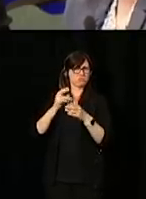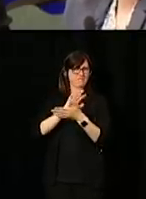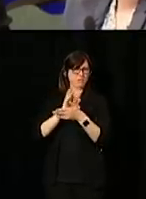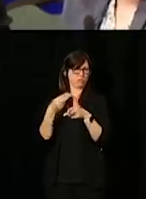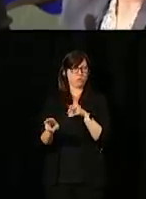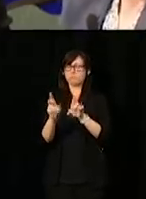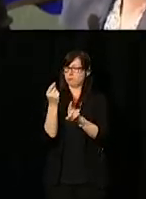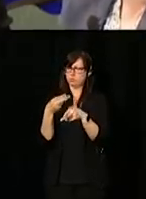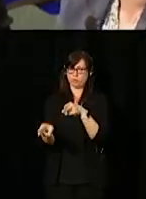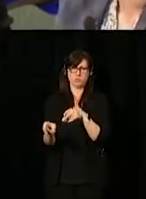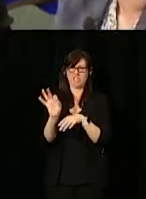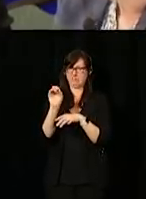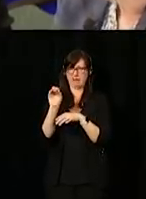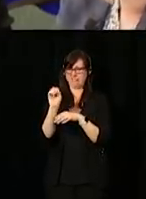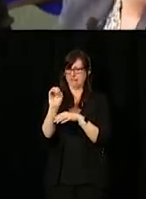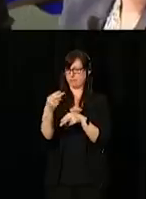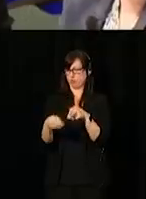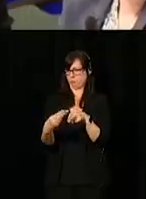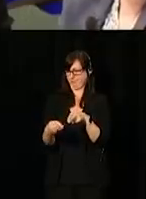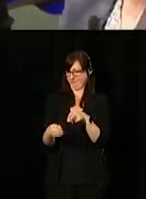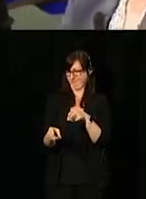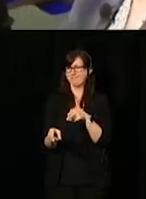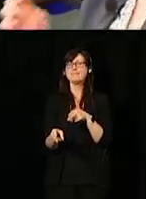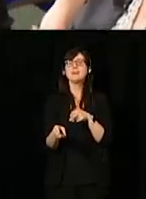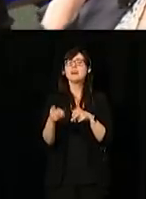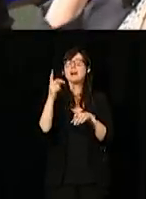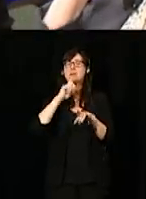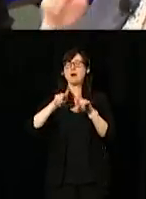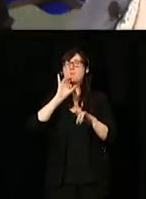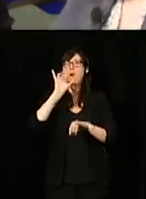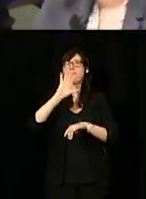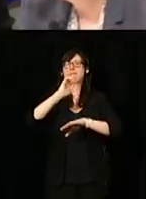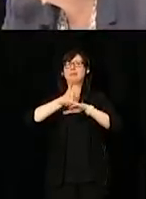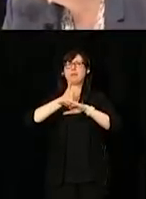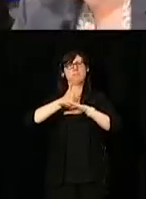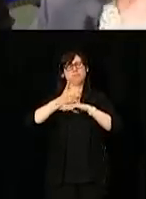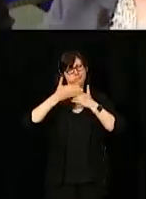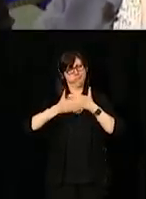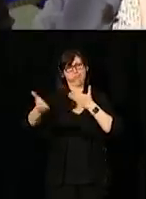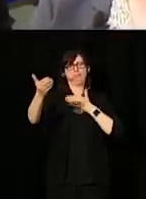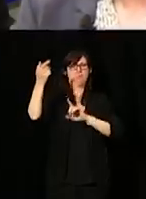It's really short. It's like 90 seconds that's going to set the stage a little bit for what we're trying to do with this video.